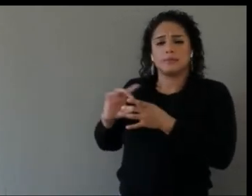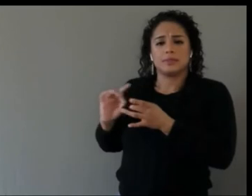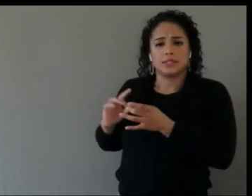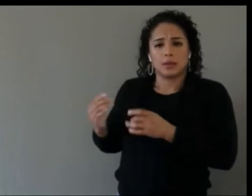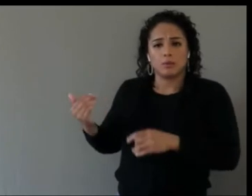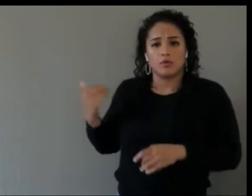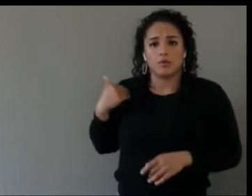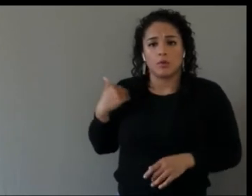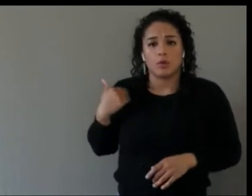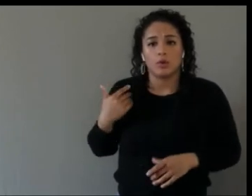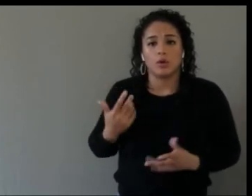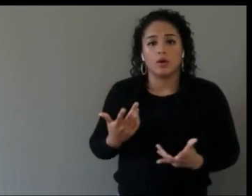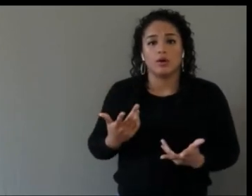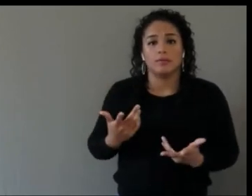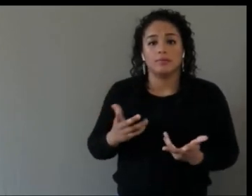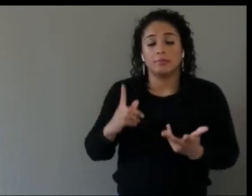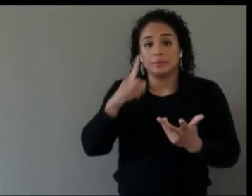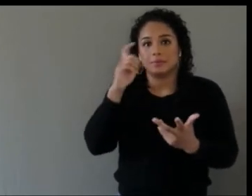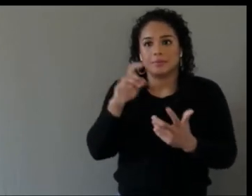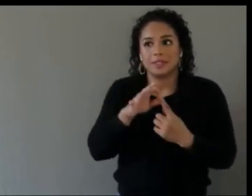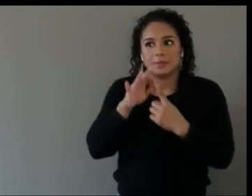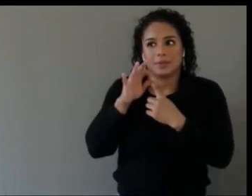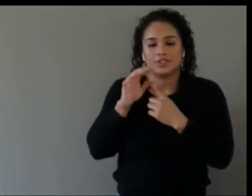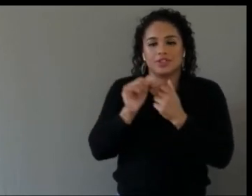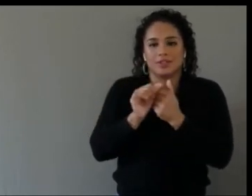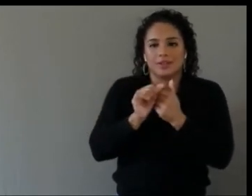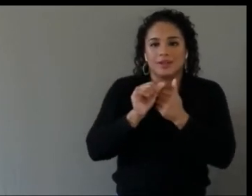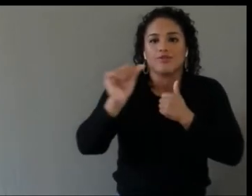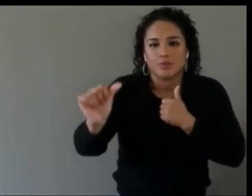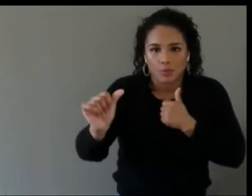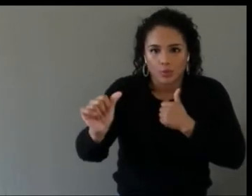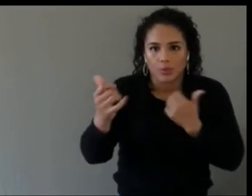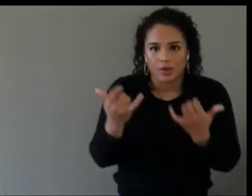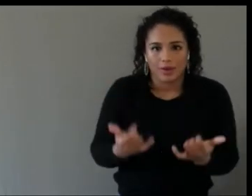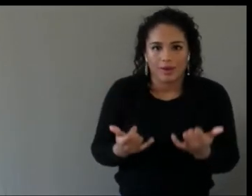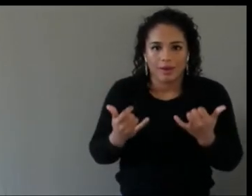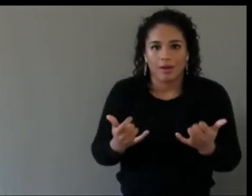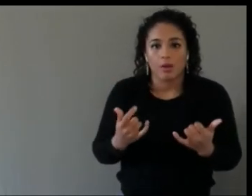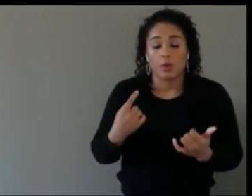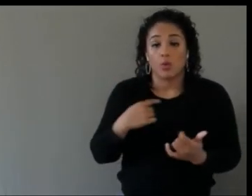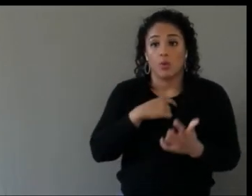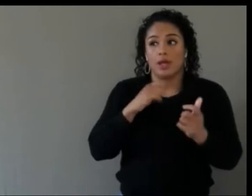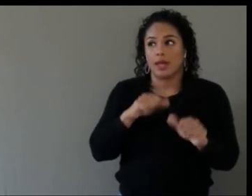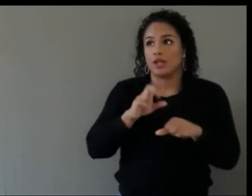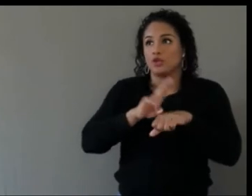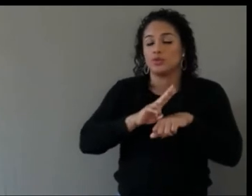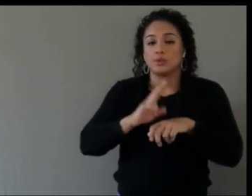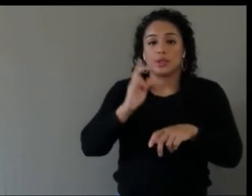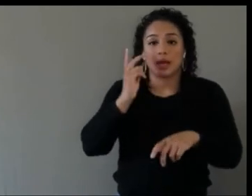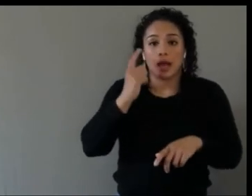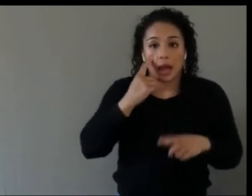a bit like in 2D, we can see eye tracking and where on a screen people are, you know,